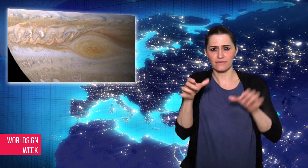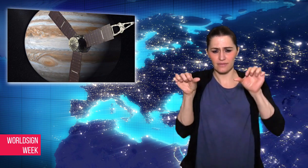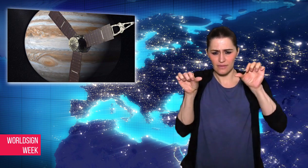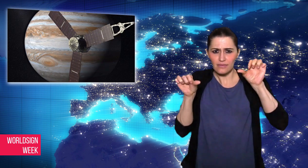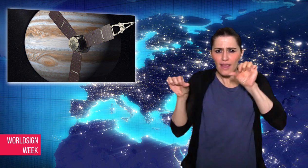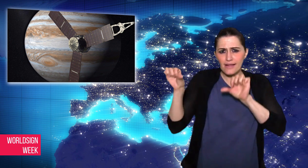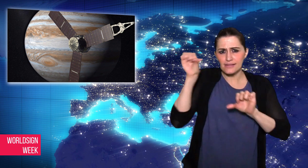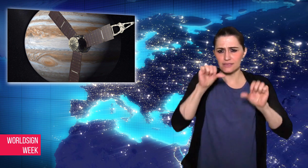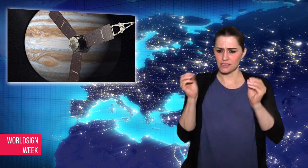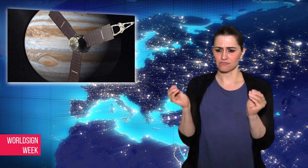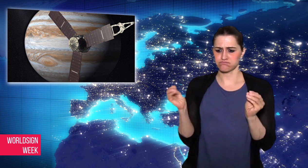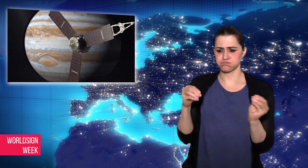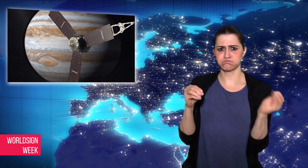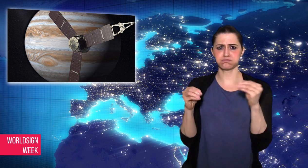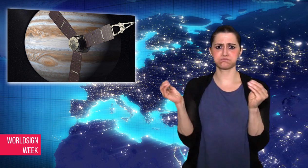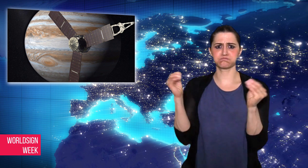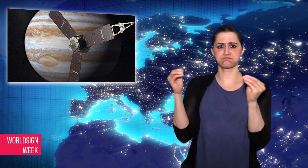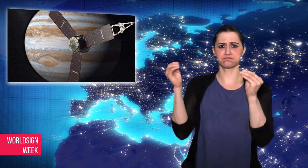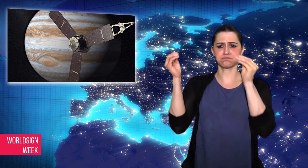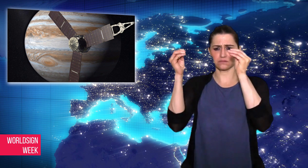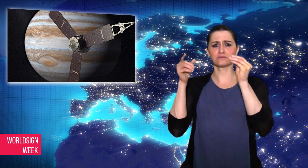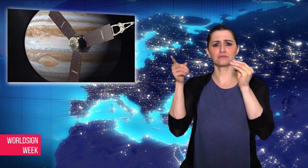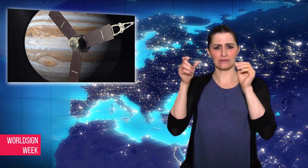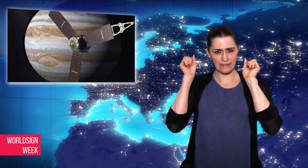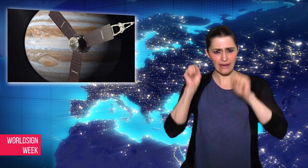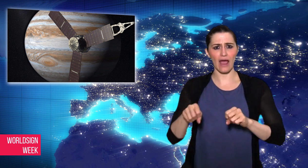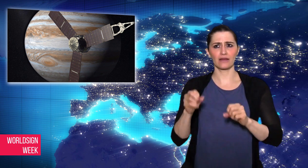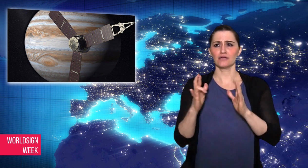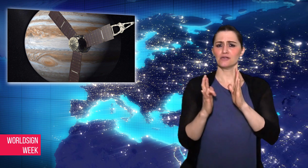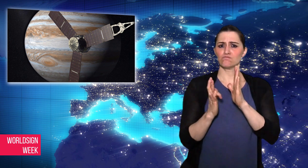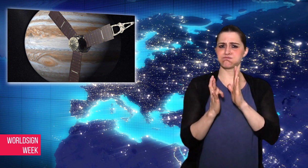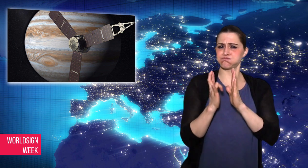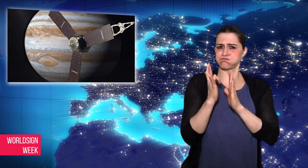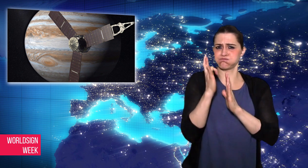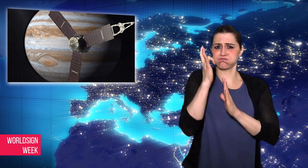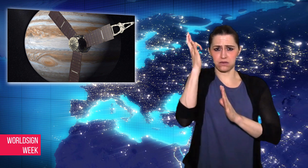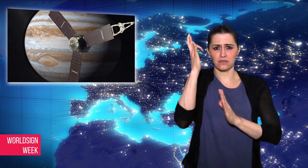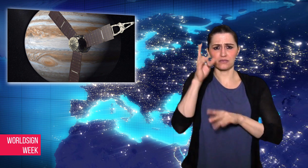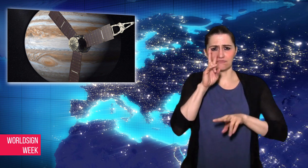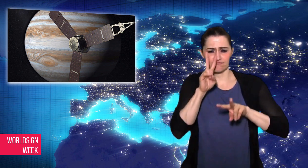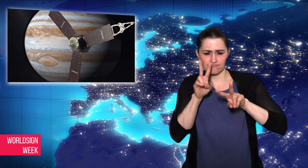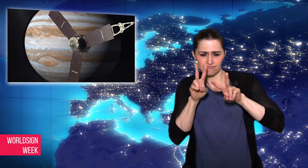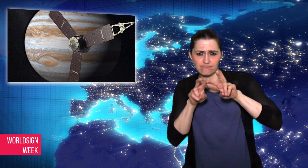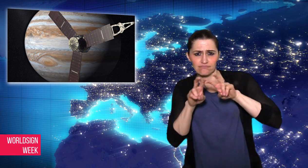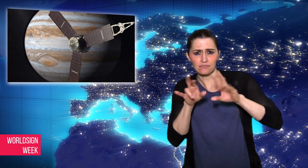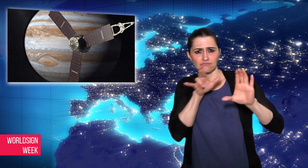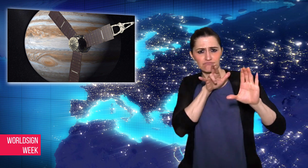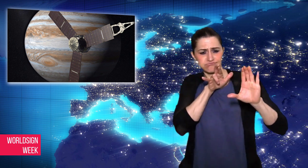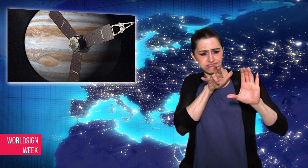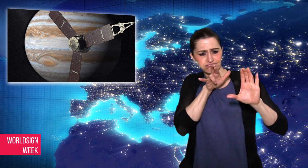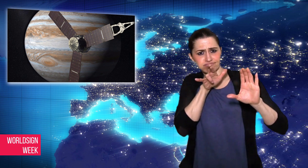help scientists understand how the